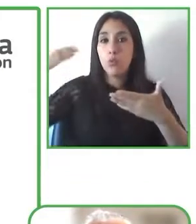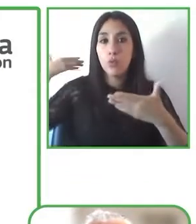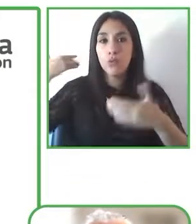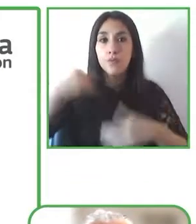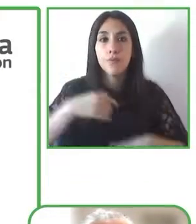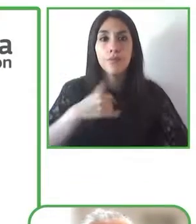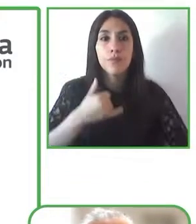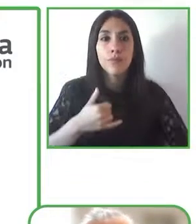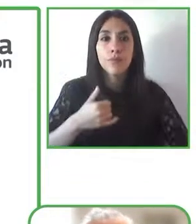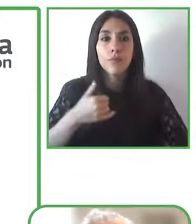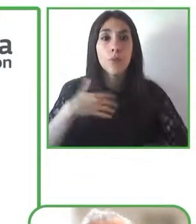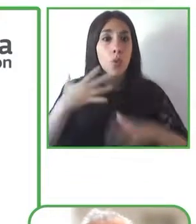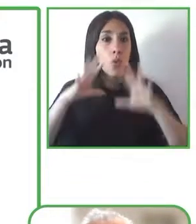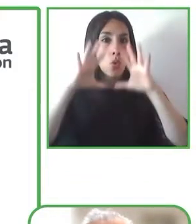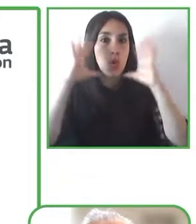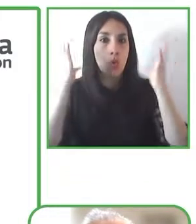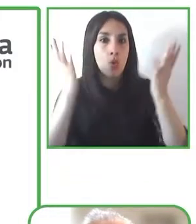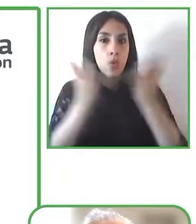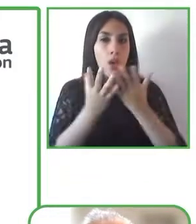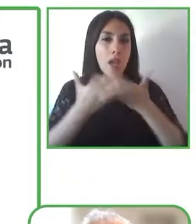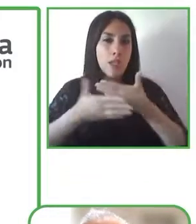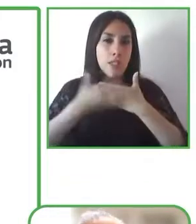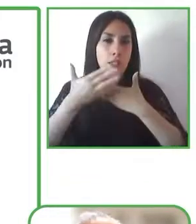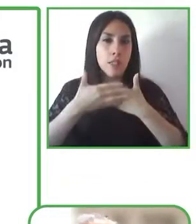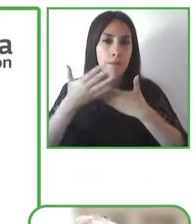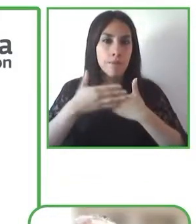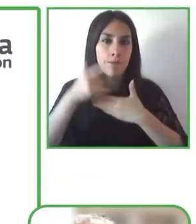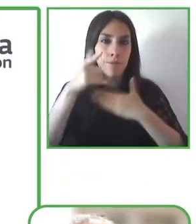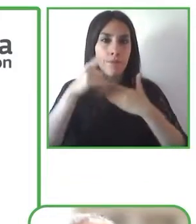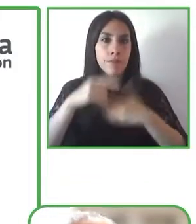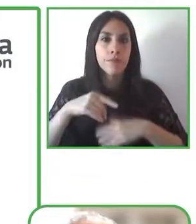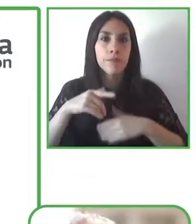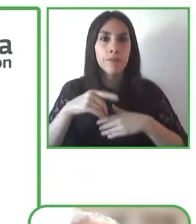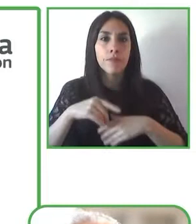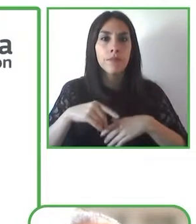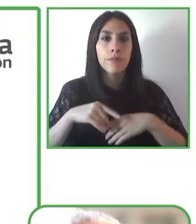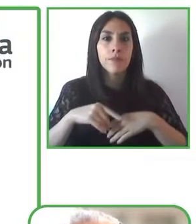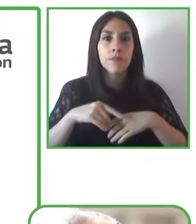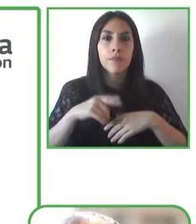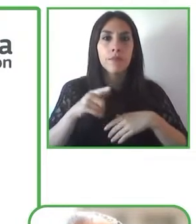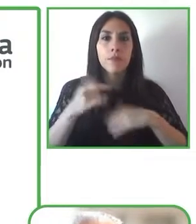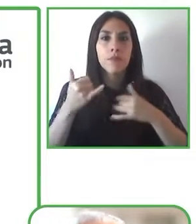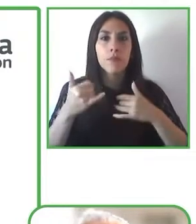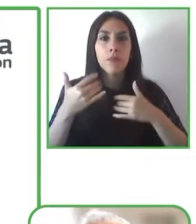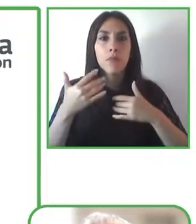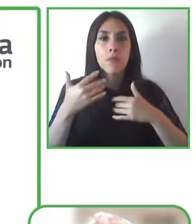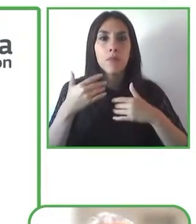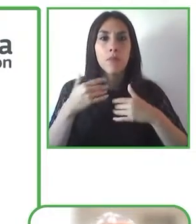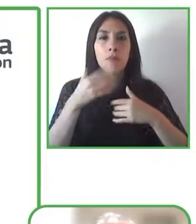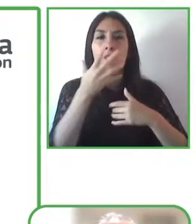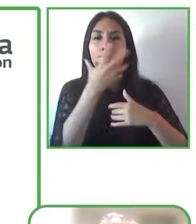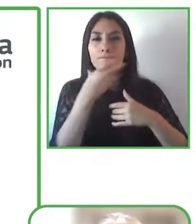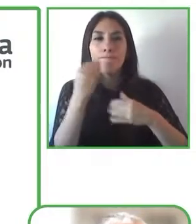Planeta Fácil which are the news that are easy to understand it would be very nice to live in